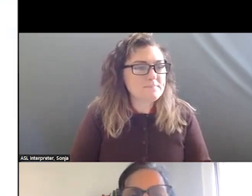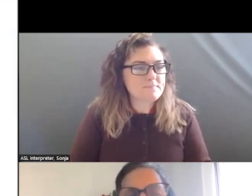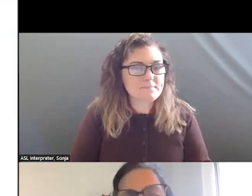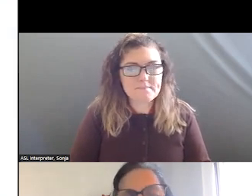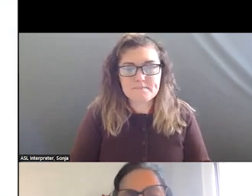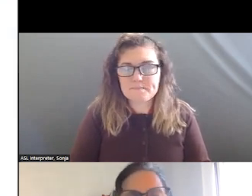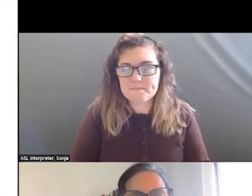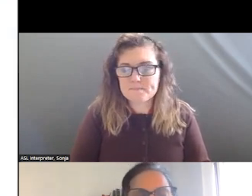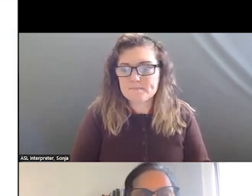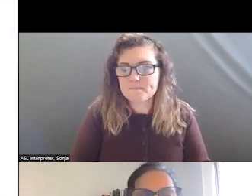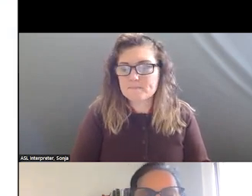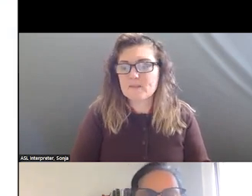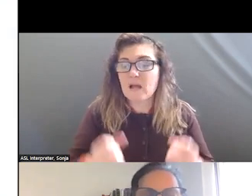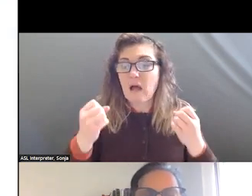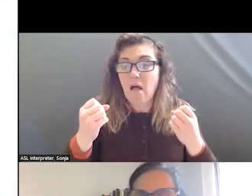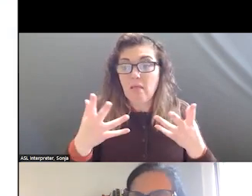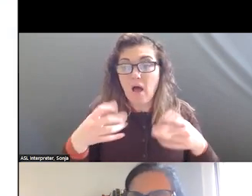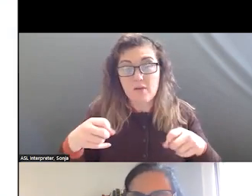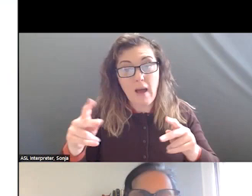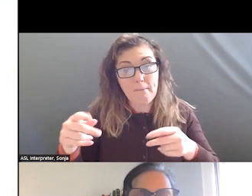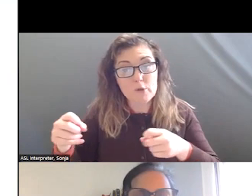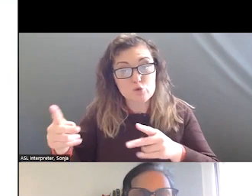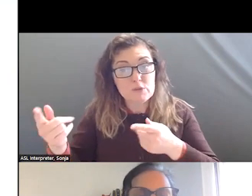SO THERE IS LOTS OF OPPORTUNITY ON THE HORIZON. WE ARE GETTING MORE SOPHISTICATED.